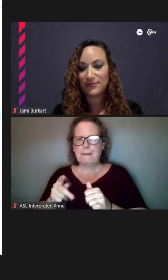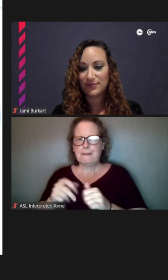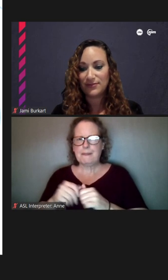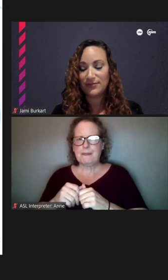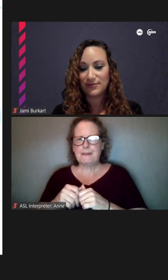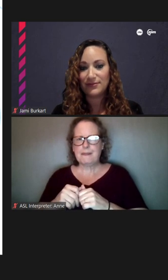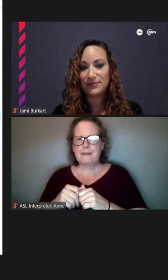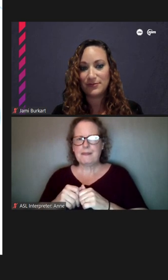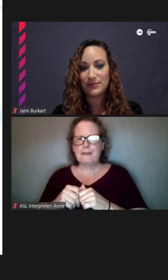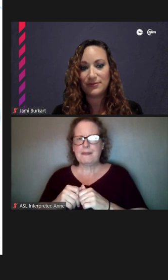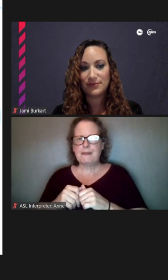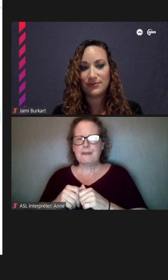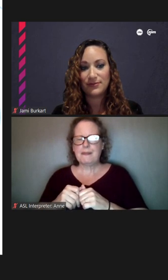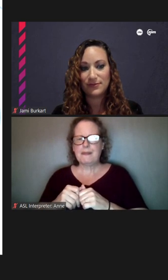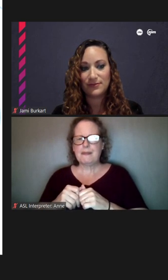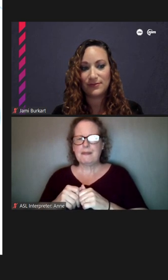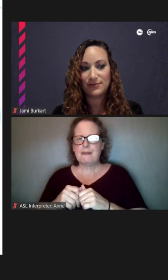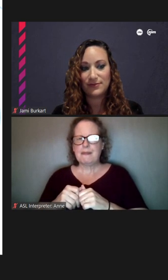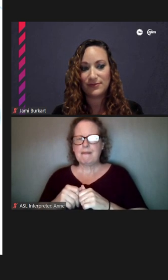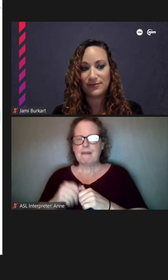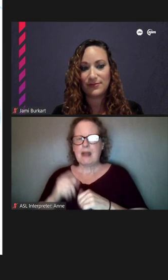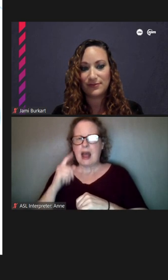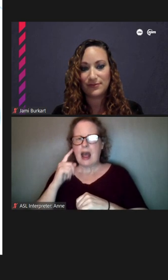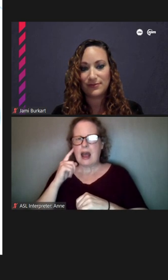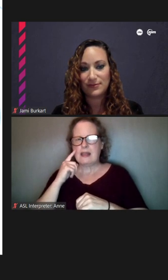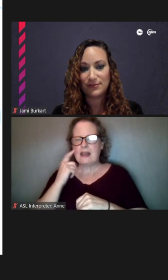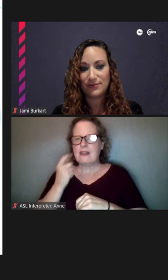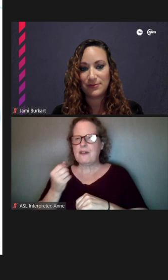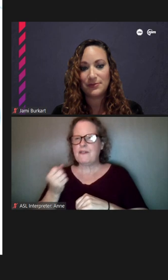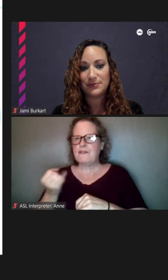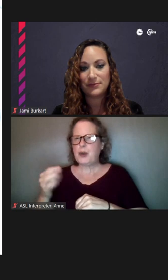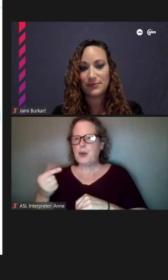a ginkgo tree -- I think there are a few ginkgo trees -- along the stream. There's one in front